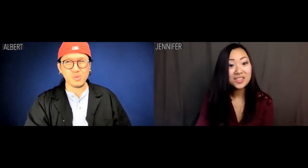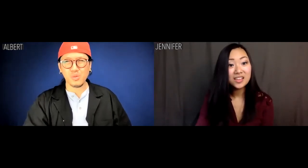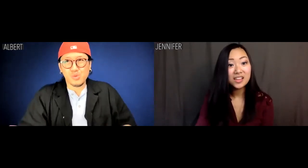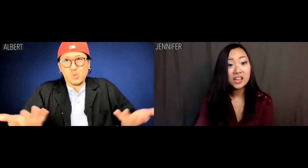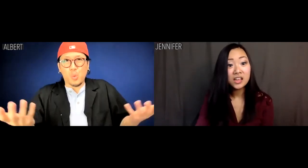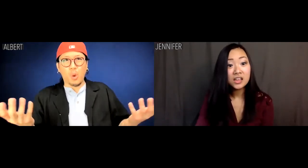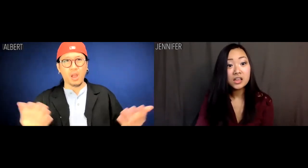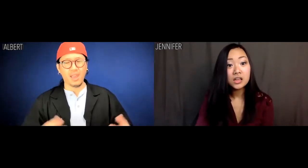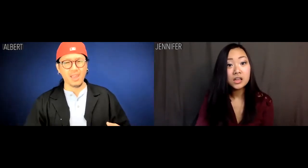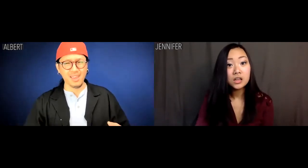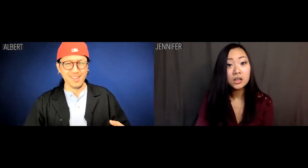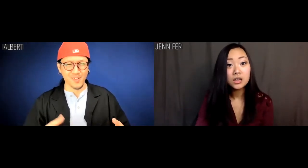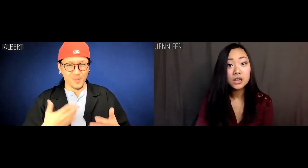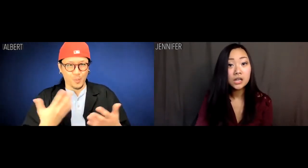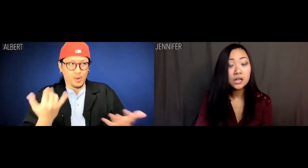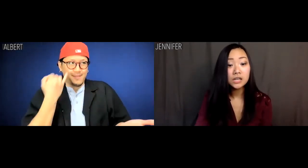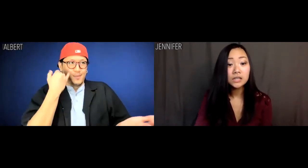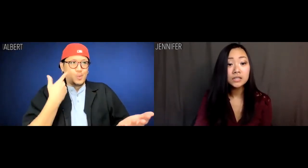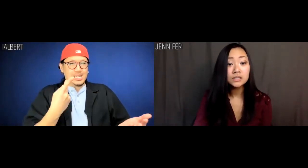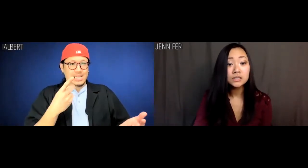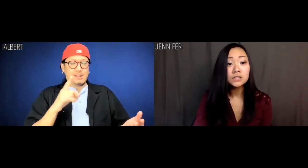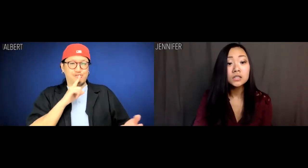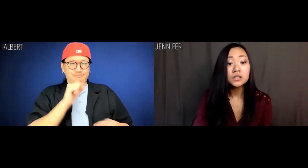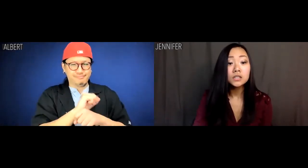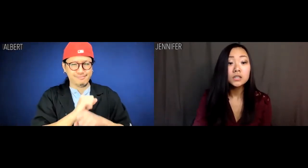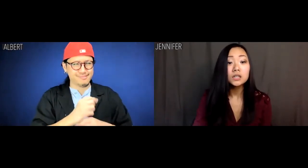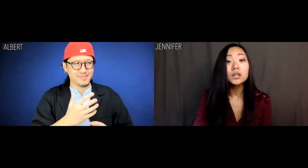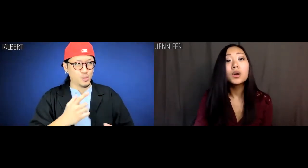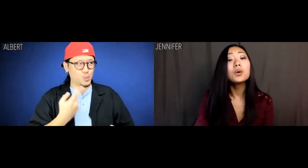Albert: So what if we did? We're still here.